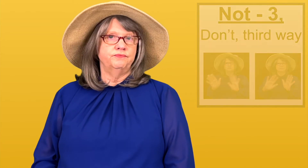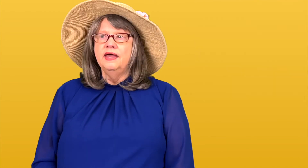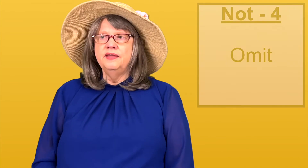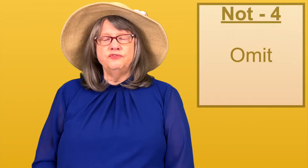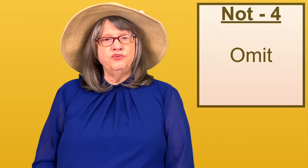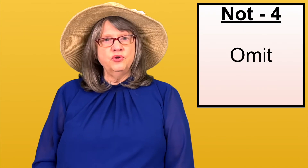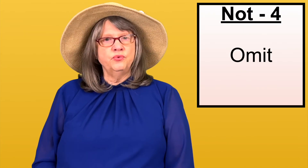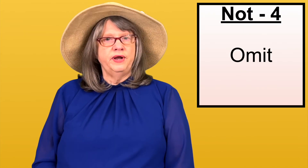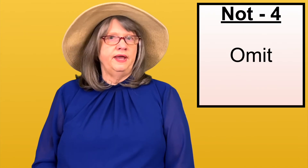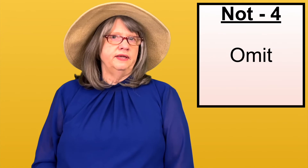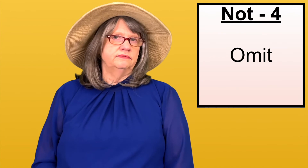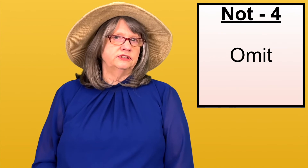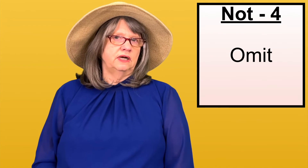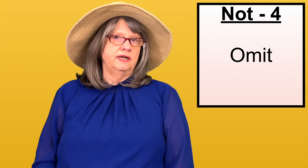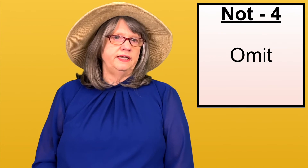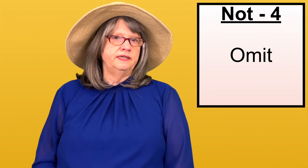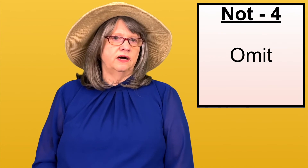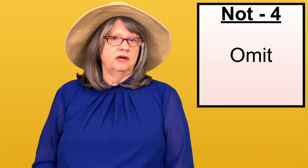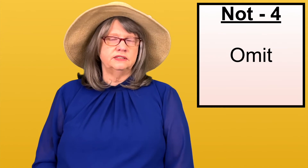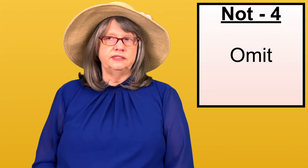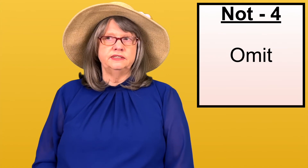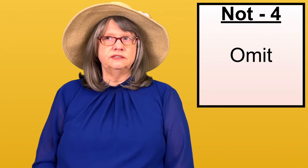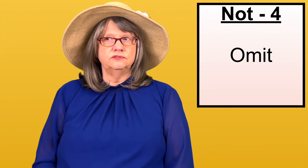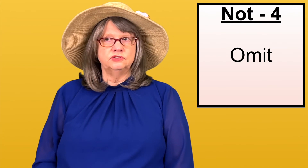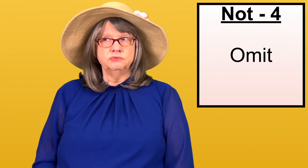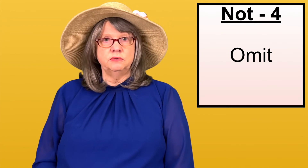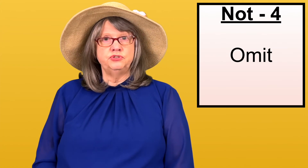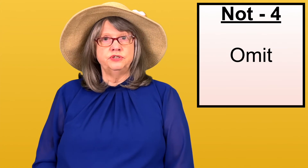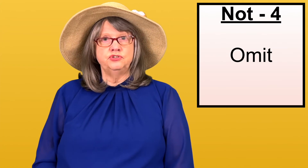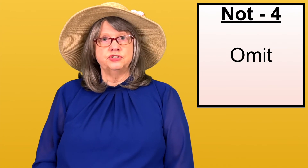And the fourth way of signing NOT is sometimes you can just